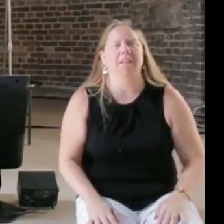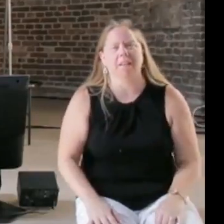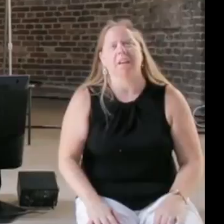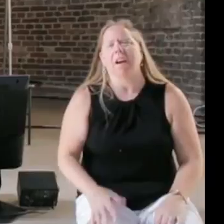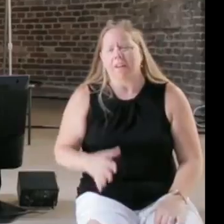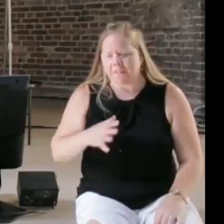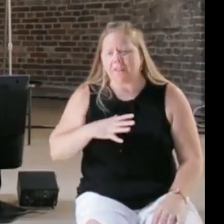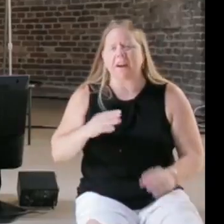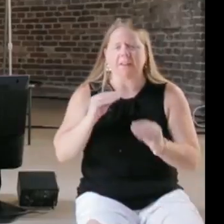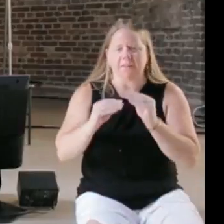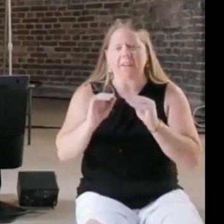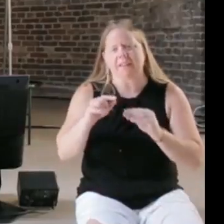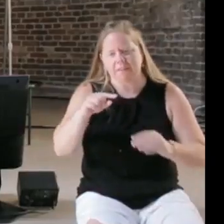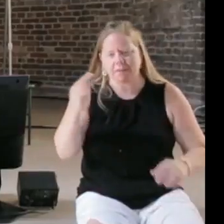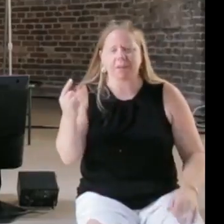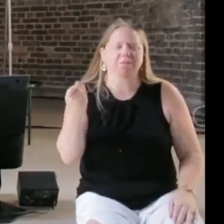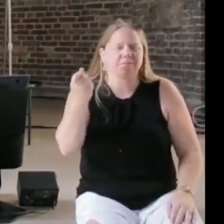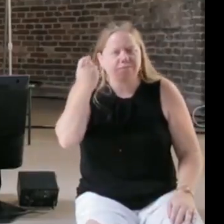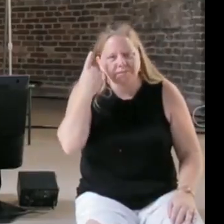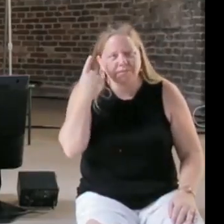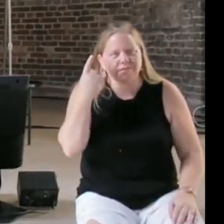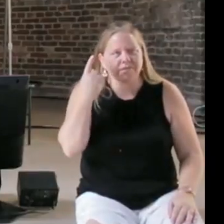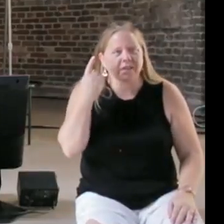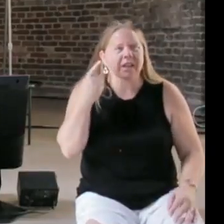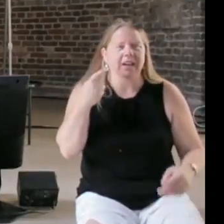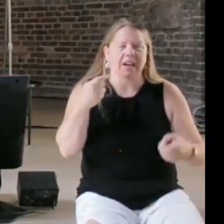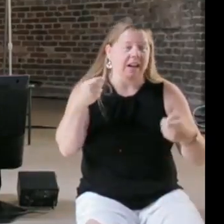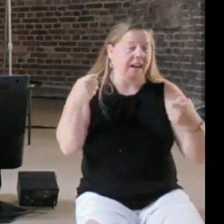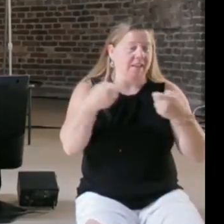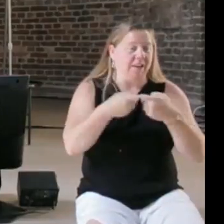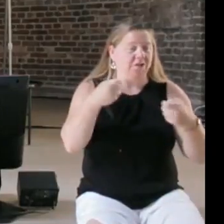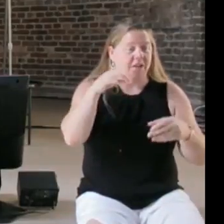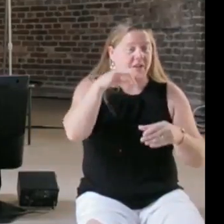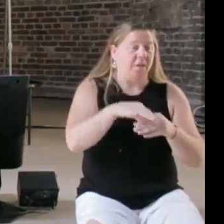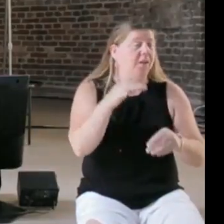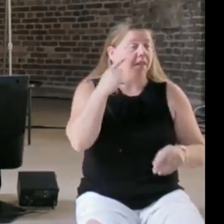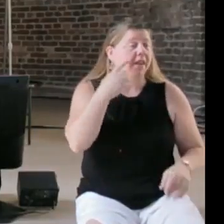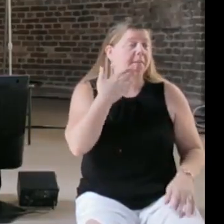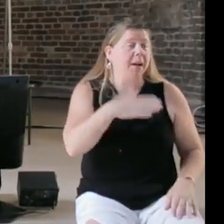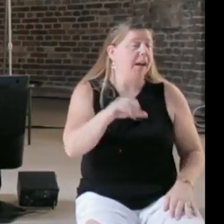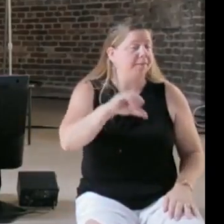and to me electronic voting machines are a bad idea, they just are a bad idea, you shouldn't